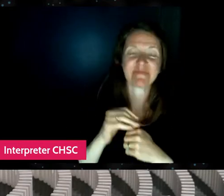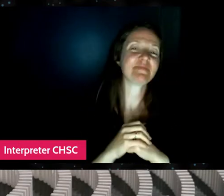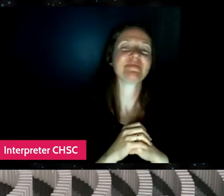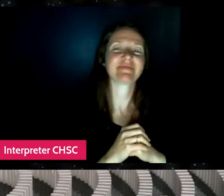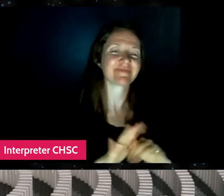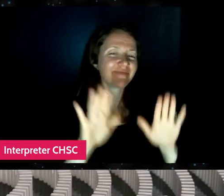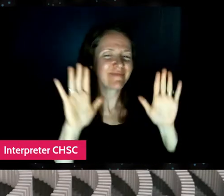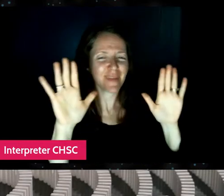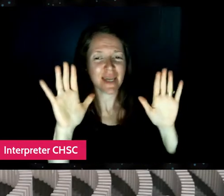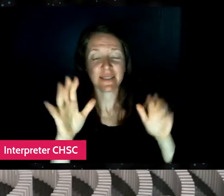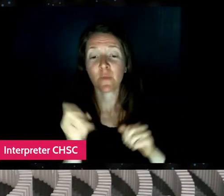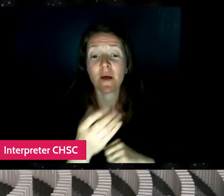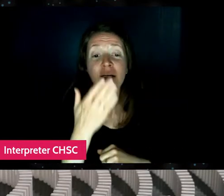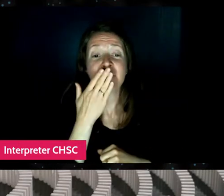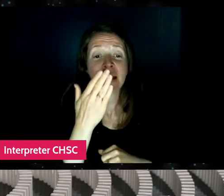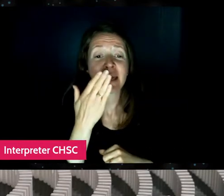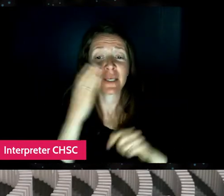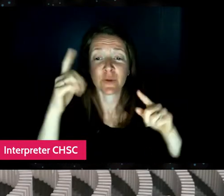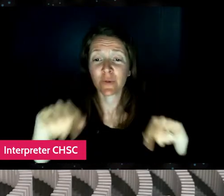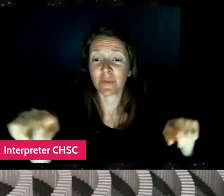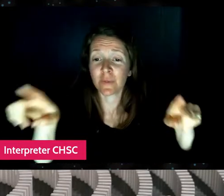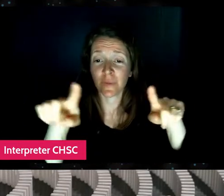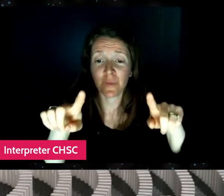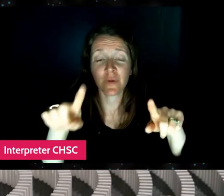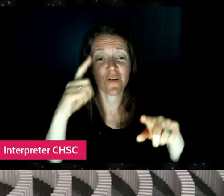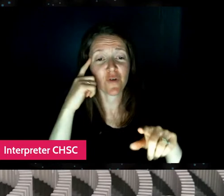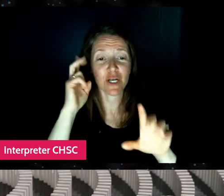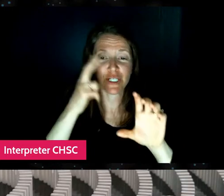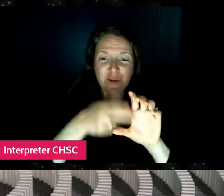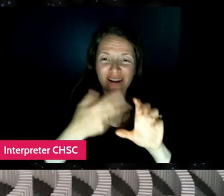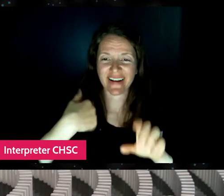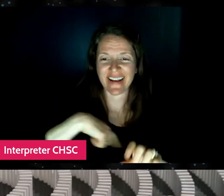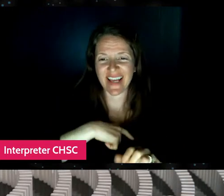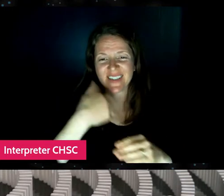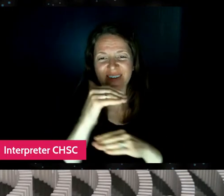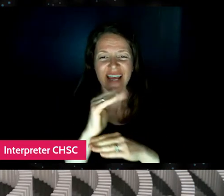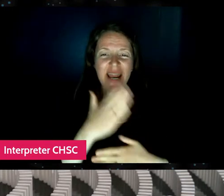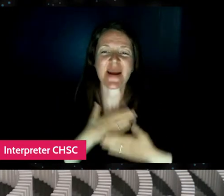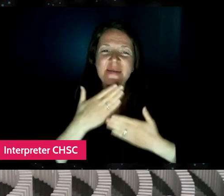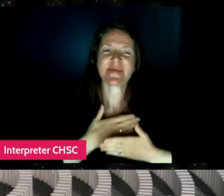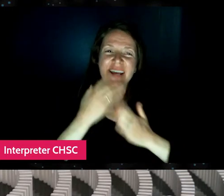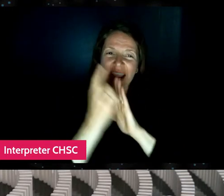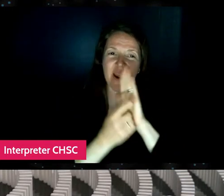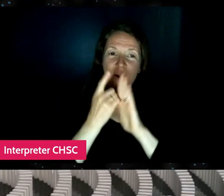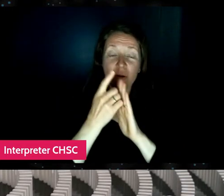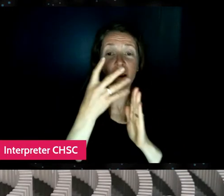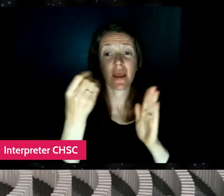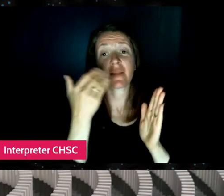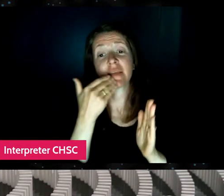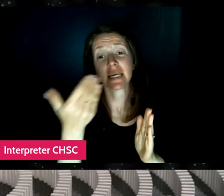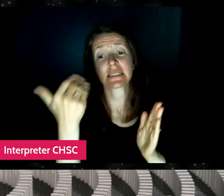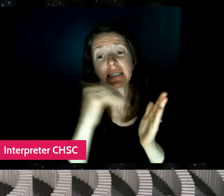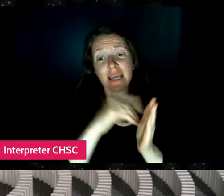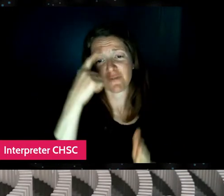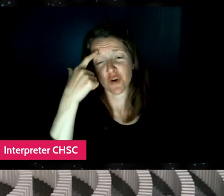Well, thank you to everyone else for joining us for tonight's Happy Hour and thanks again to Great Lakes Brewing Company